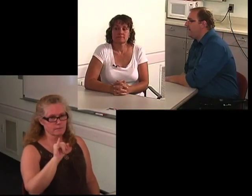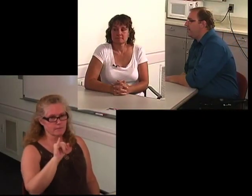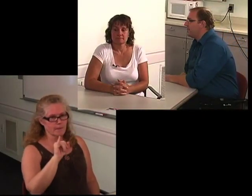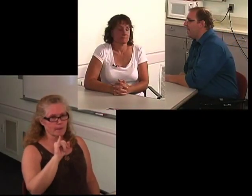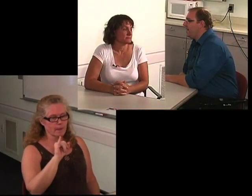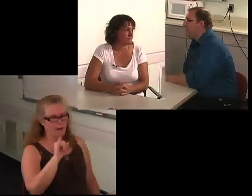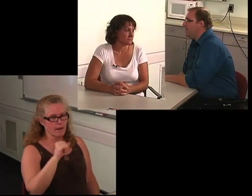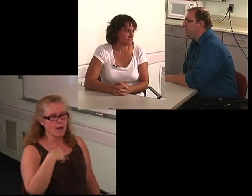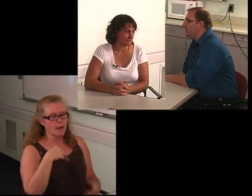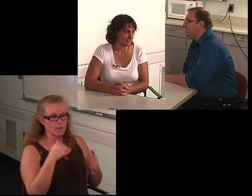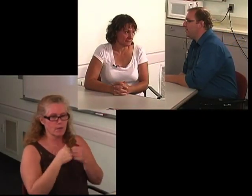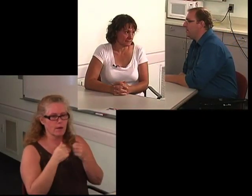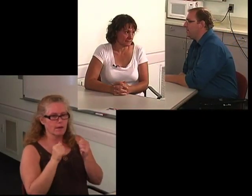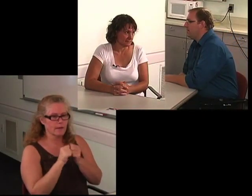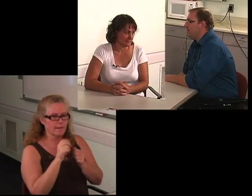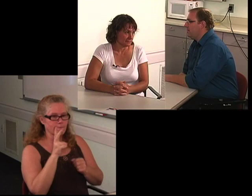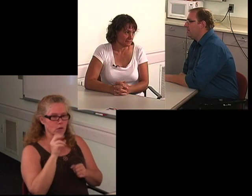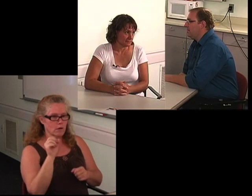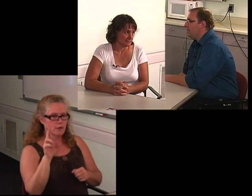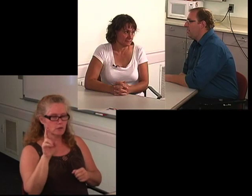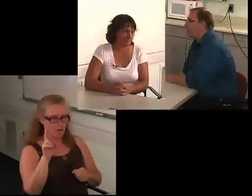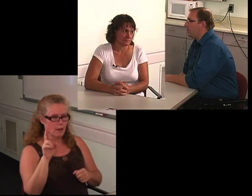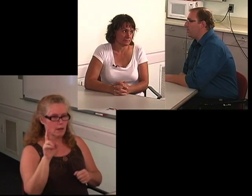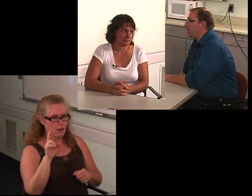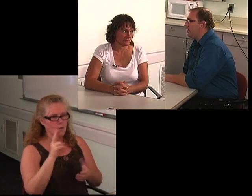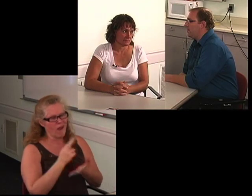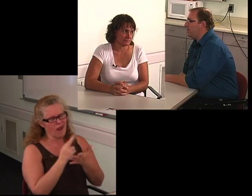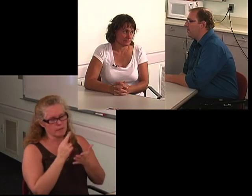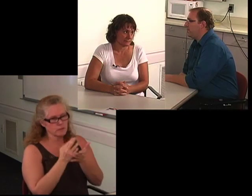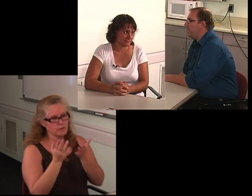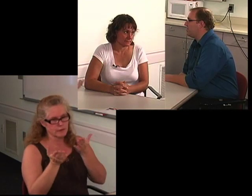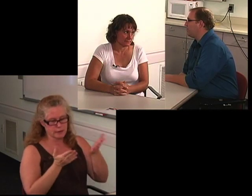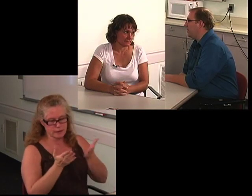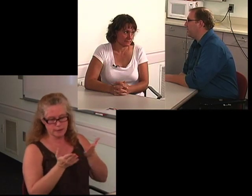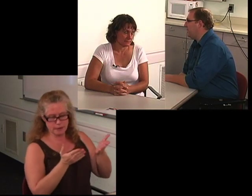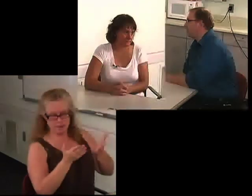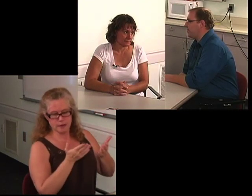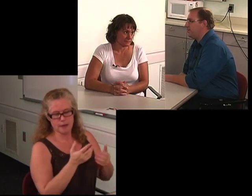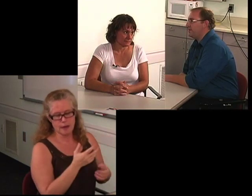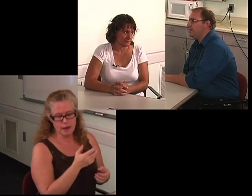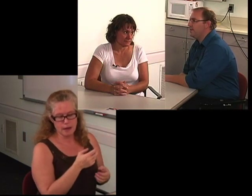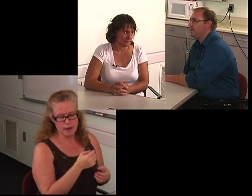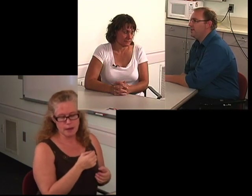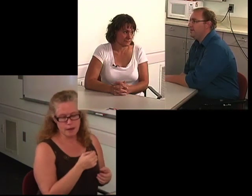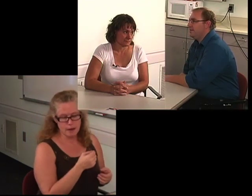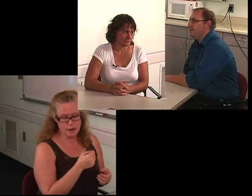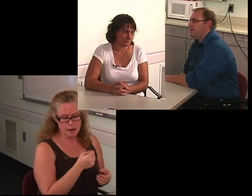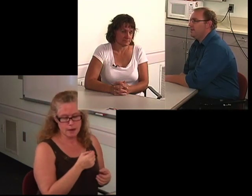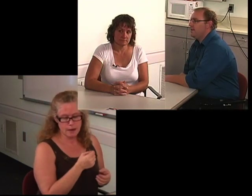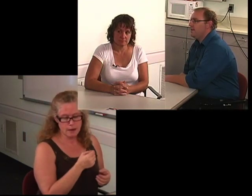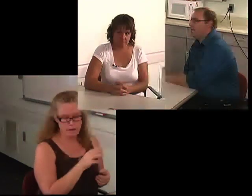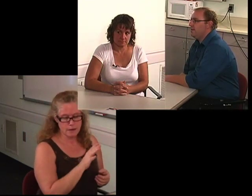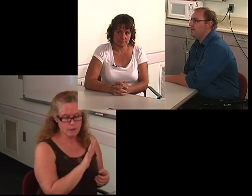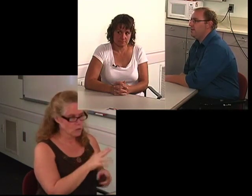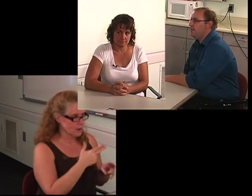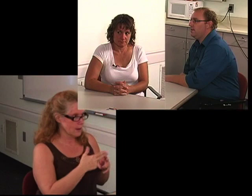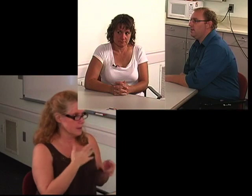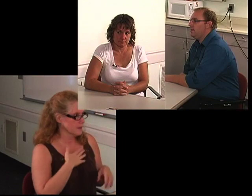My name is Heidi, and I work for the Department of Vocational and Rehabilitative Services.